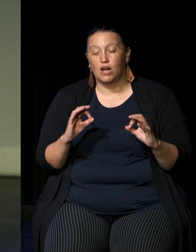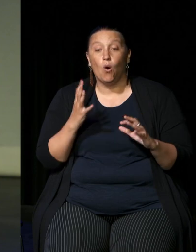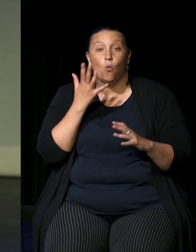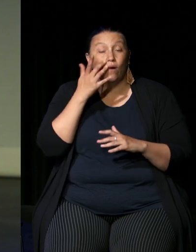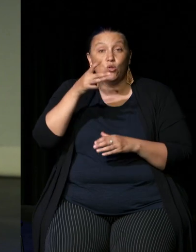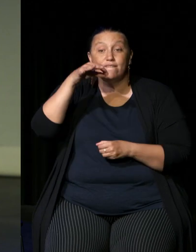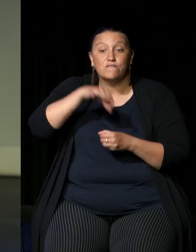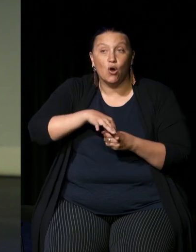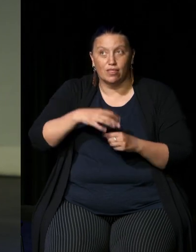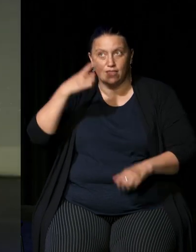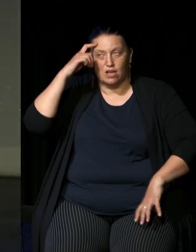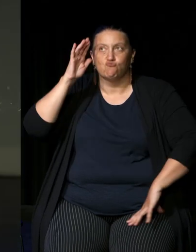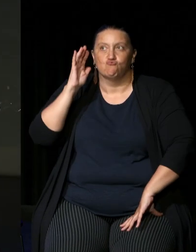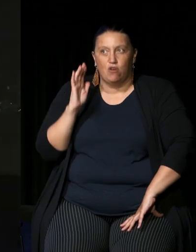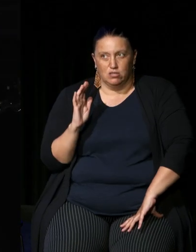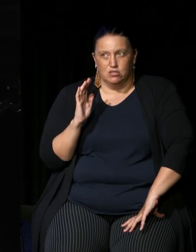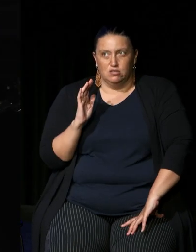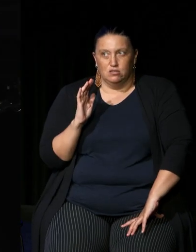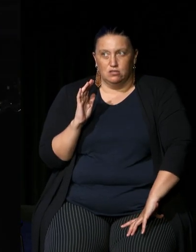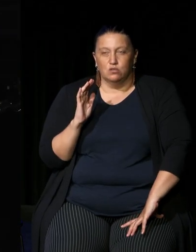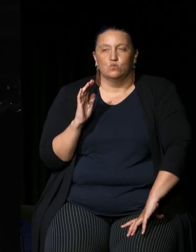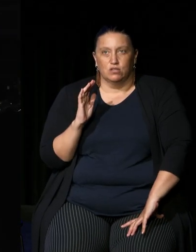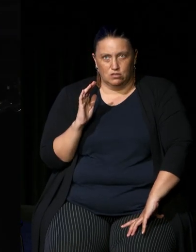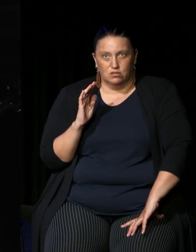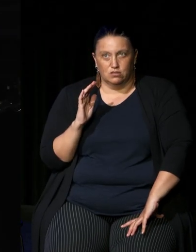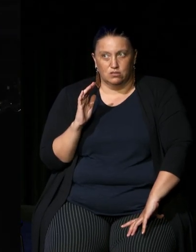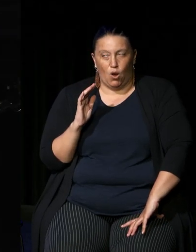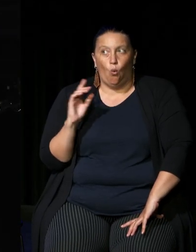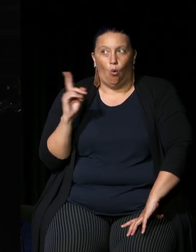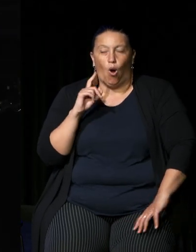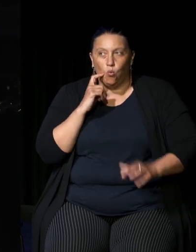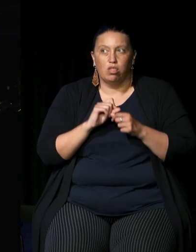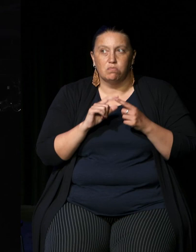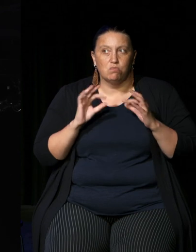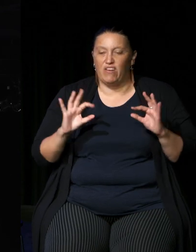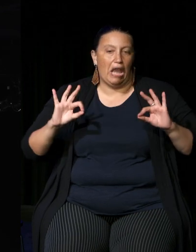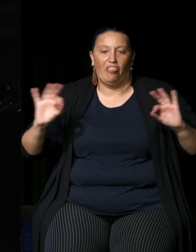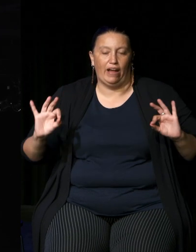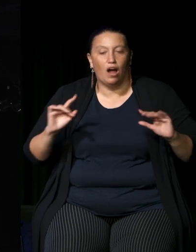what you've got to think about you've got to think that there is nothing perfect but sometimes